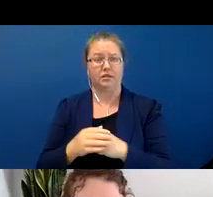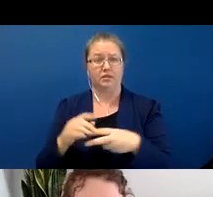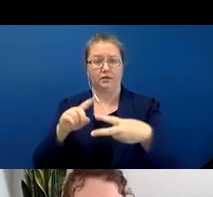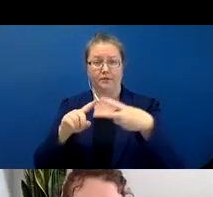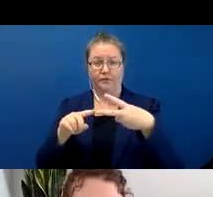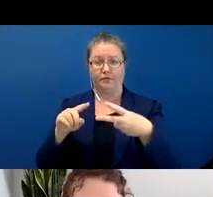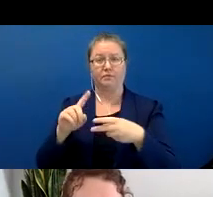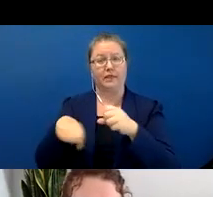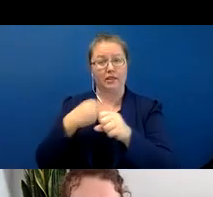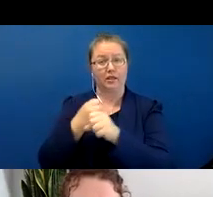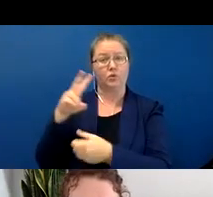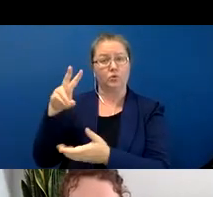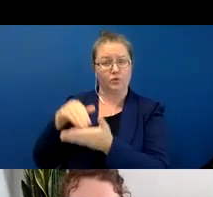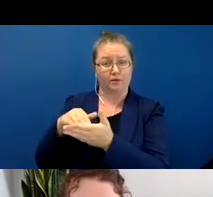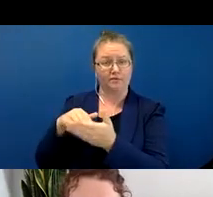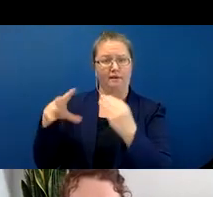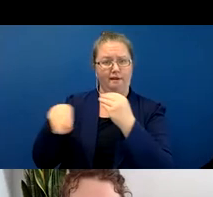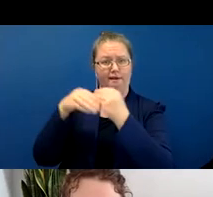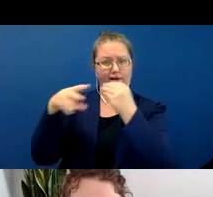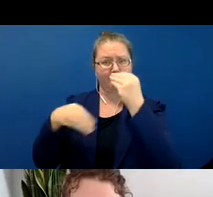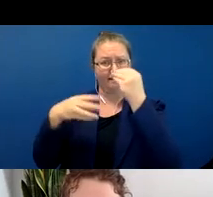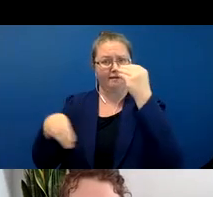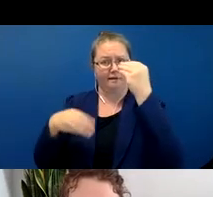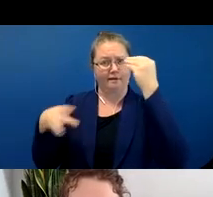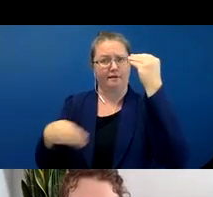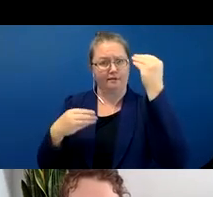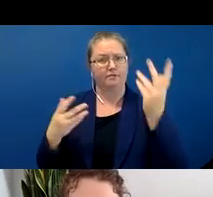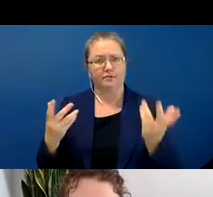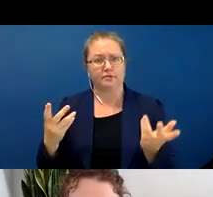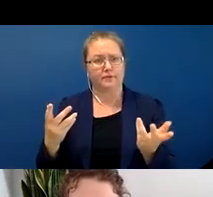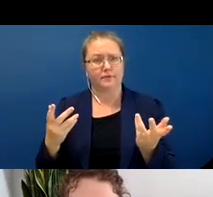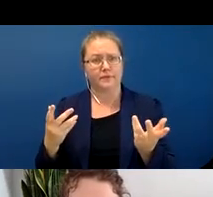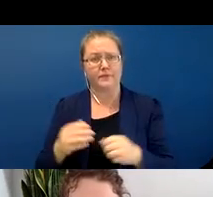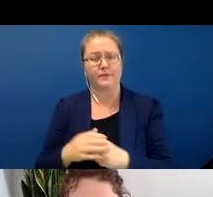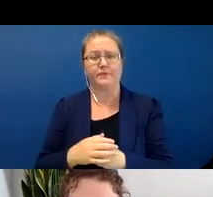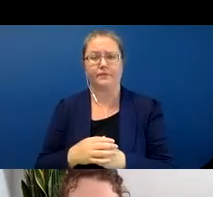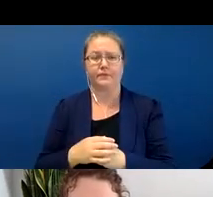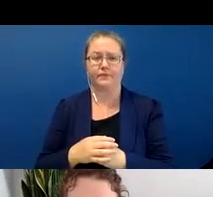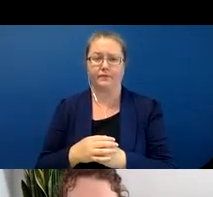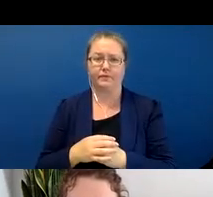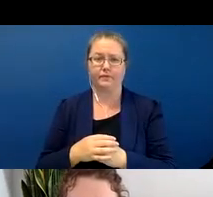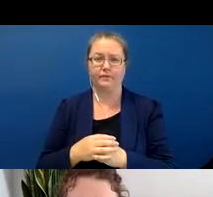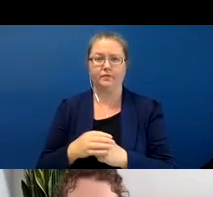afterward have kind of added to refine those categories but when Supalla was first working